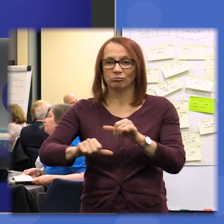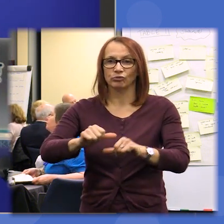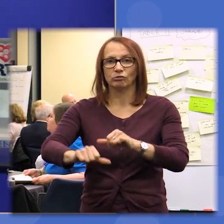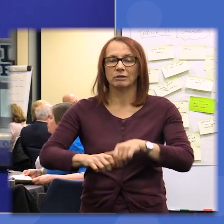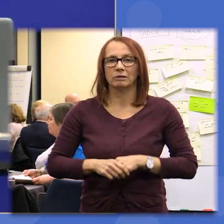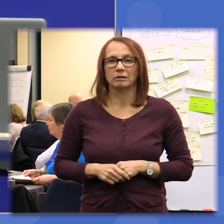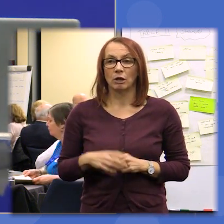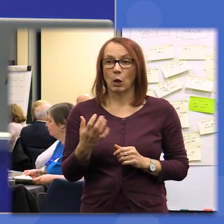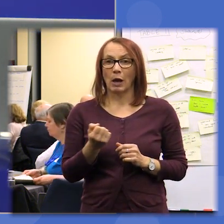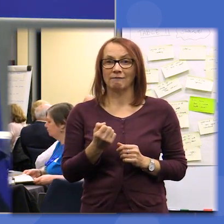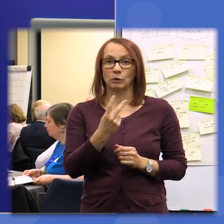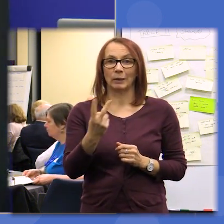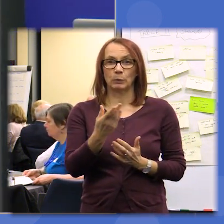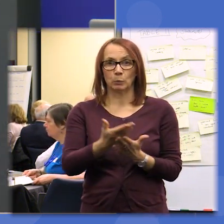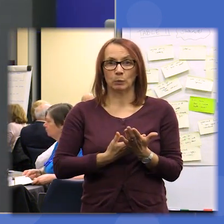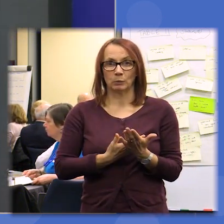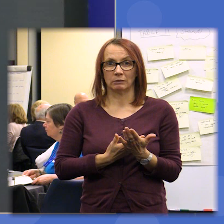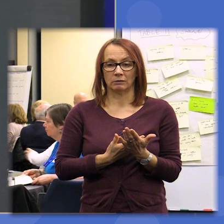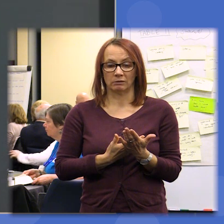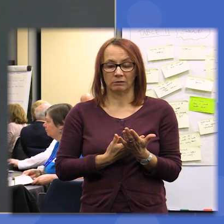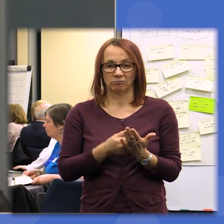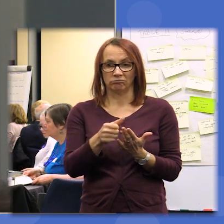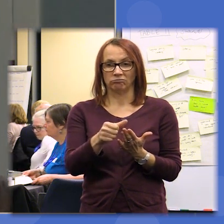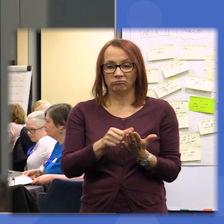the list on your table they'll take you through that list of 22 statements that